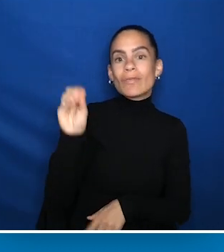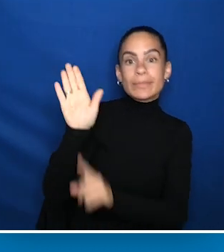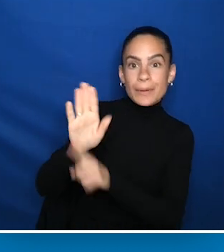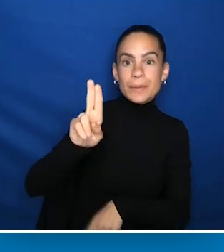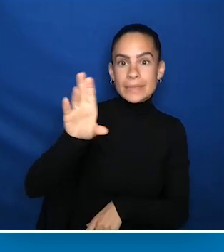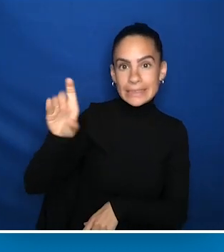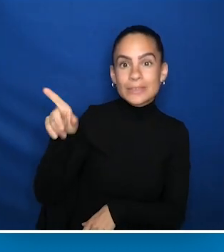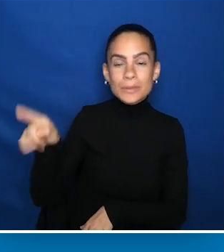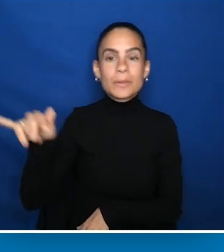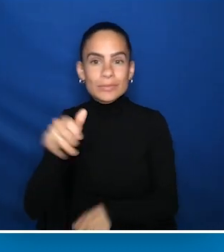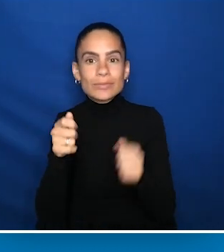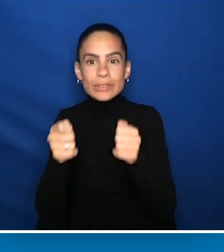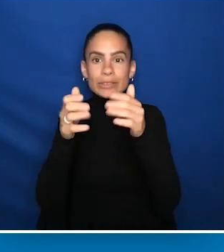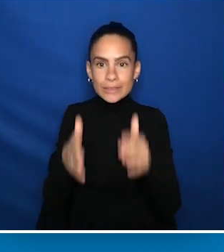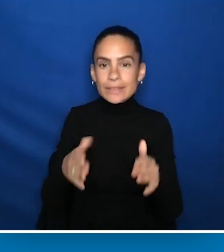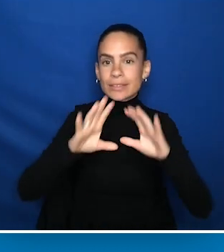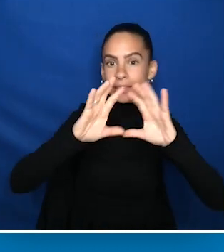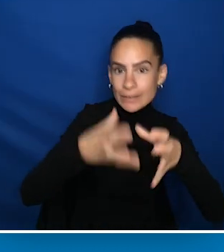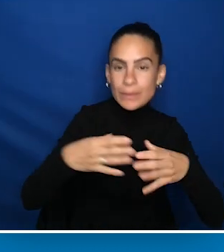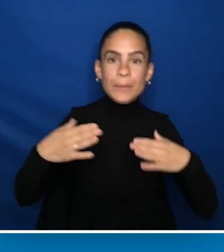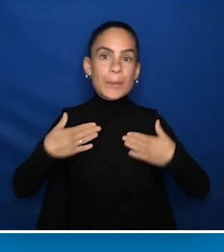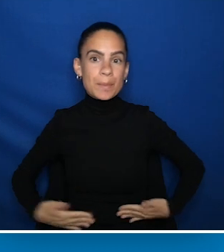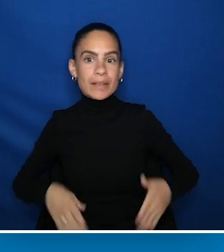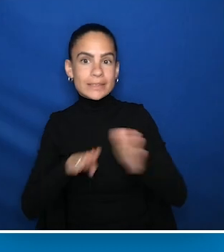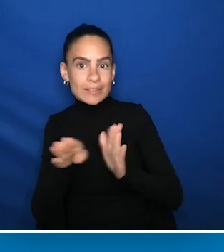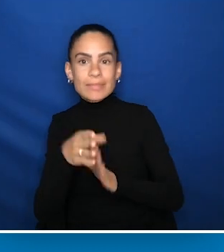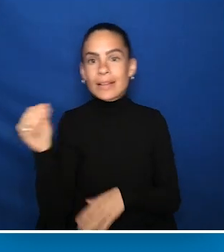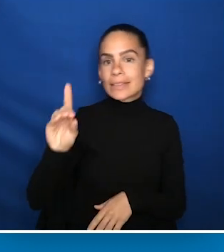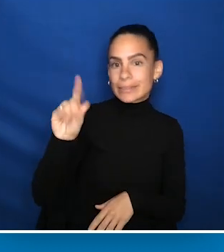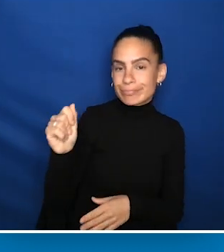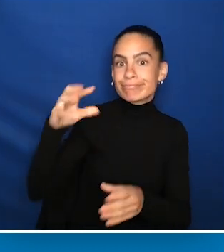and served as the Director of the Division of Human Development and Disability